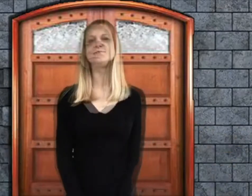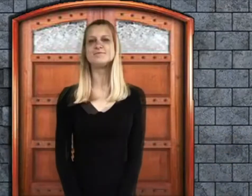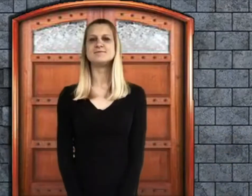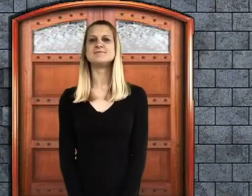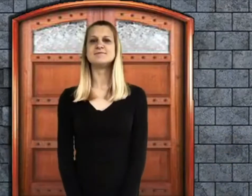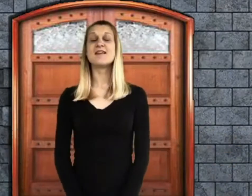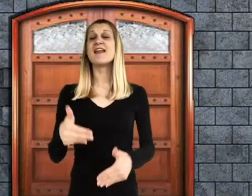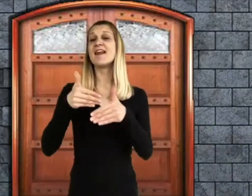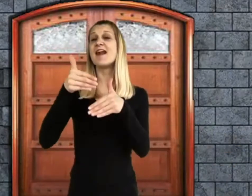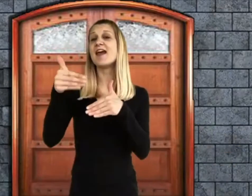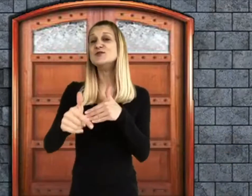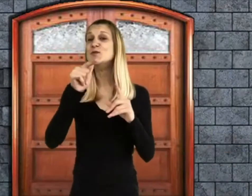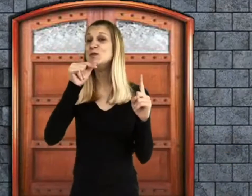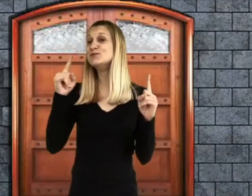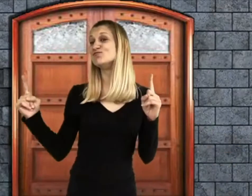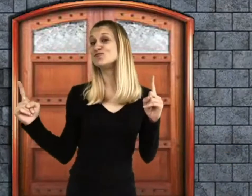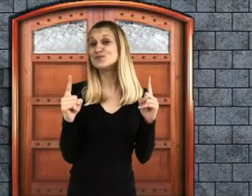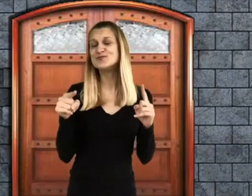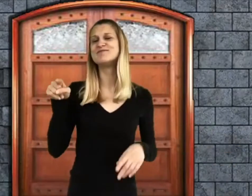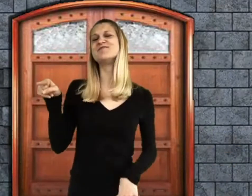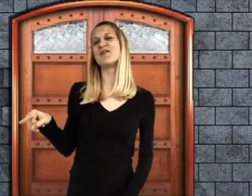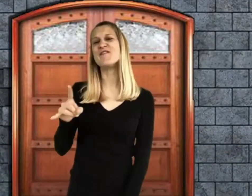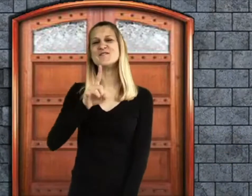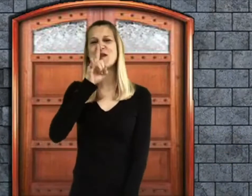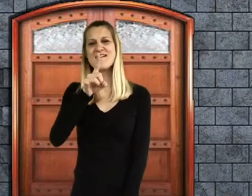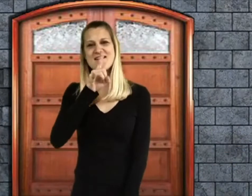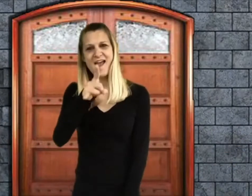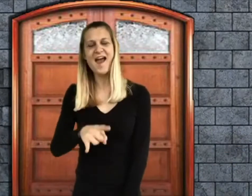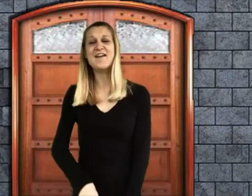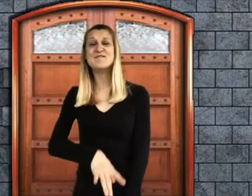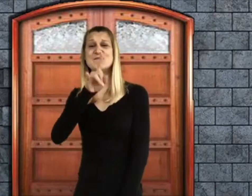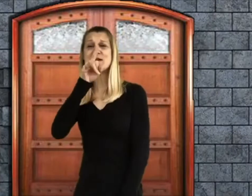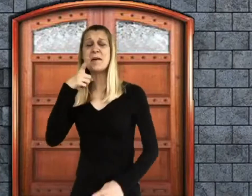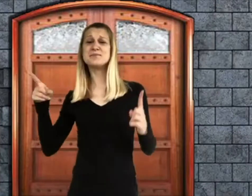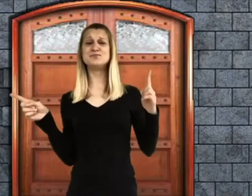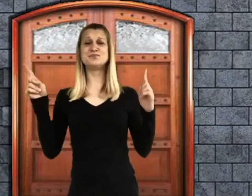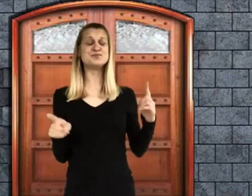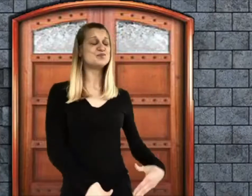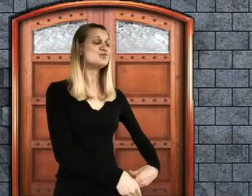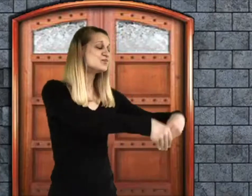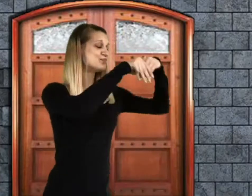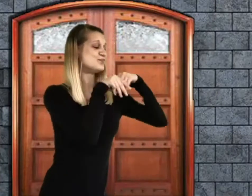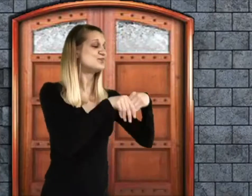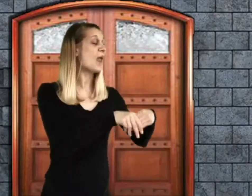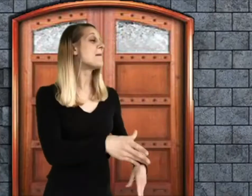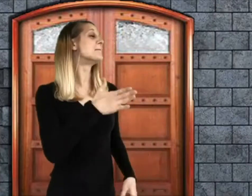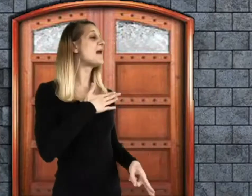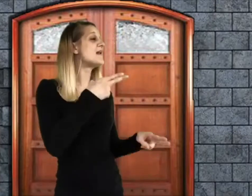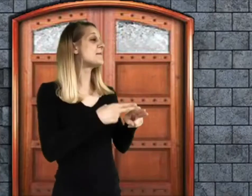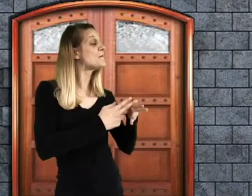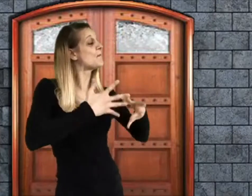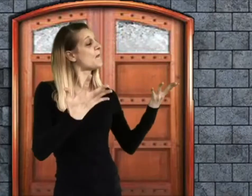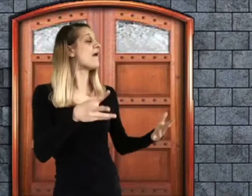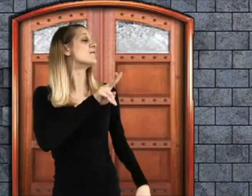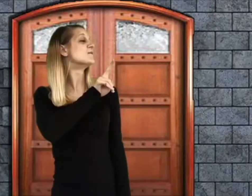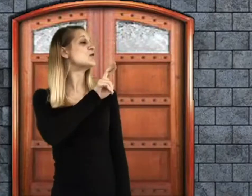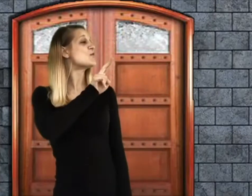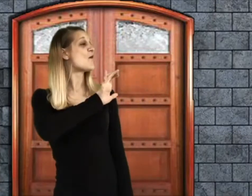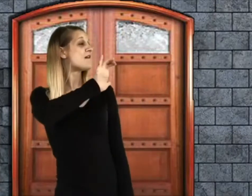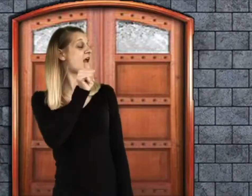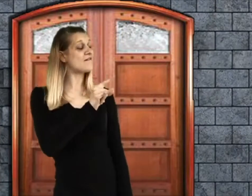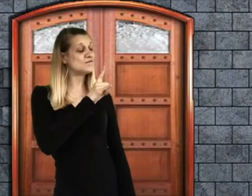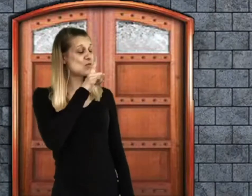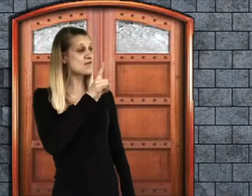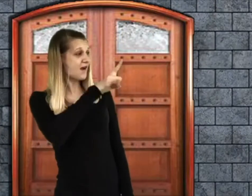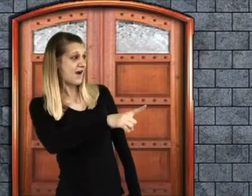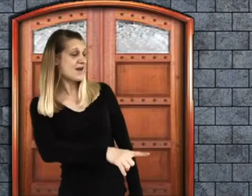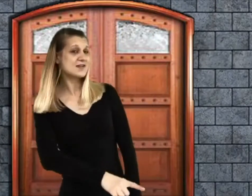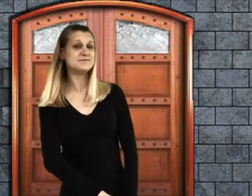"My name," said the next child to go forward, "is Veruca Salt."